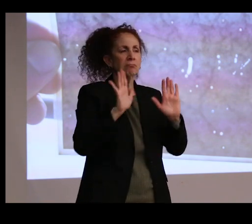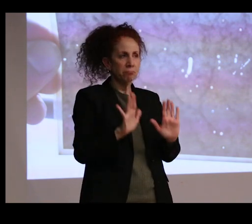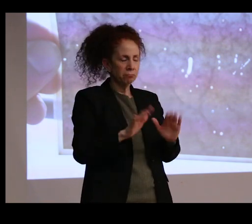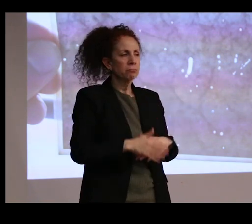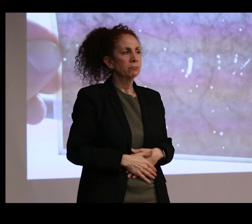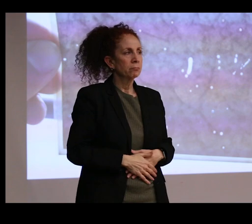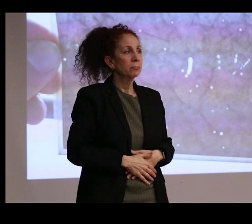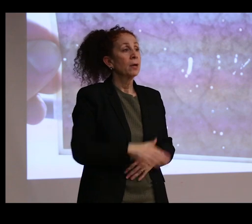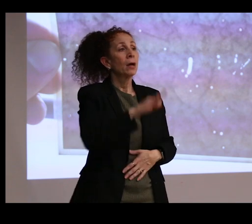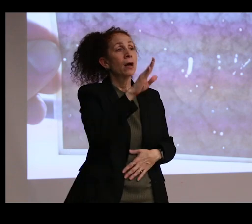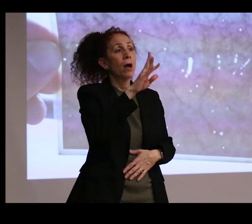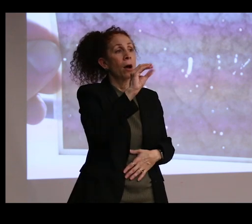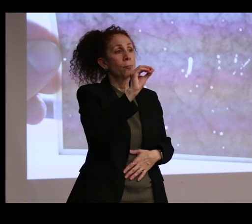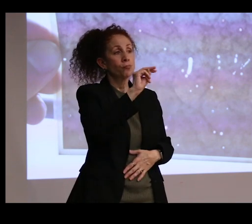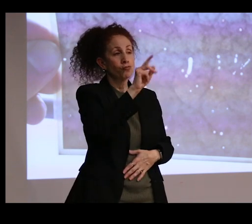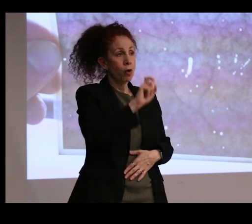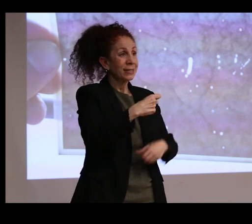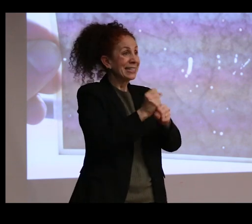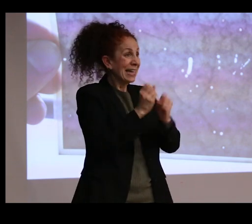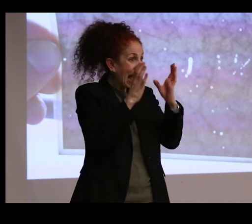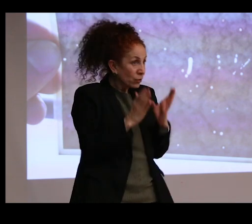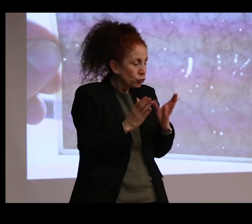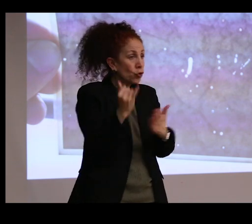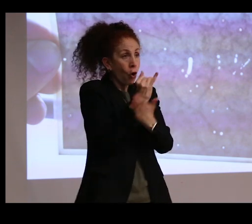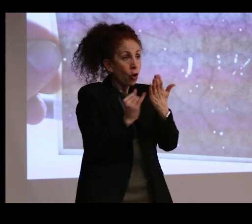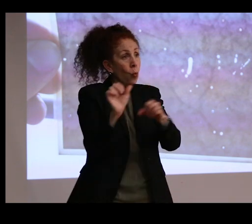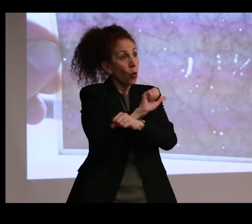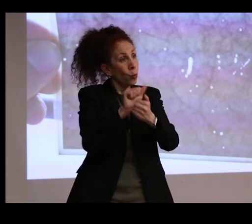like bronze casters and artists who work in bronze do on purpose.